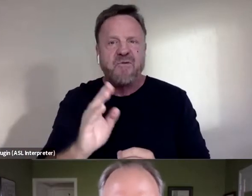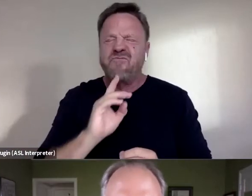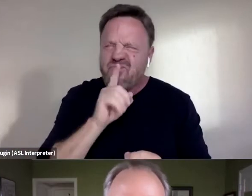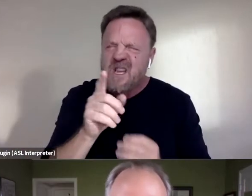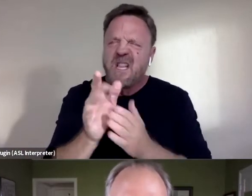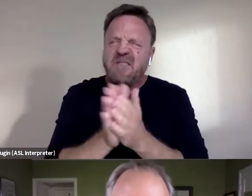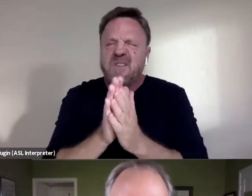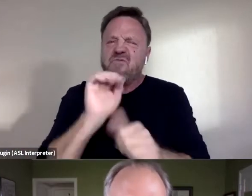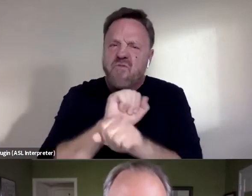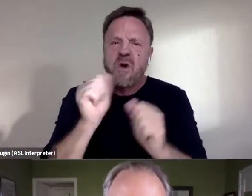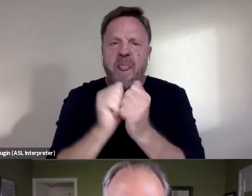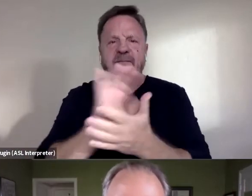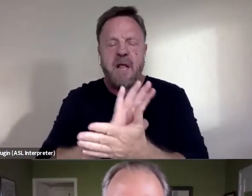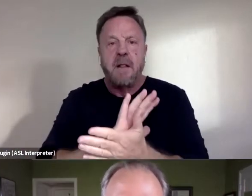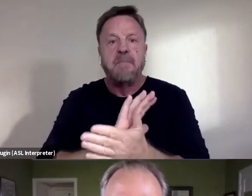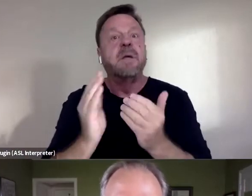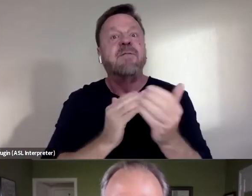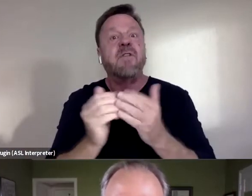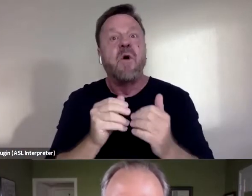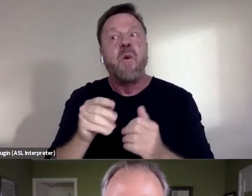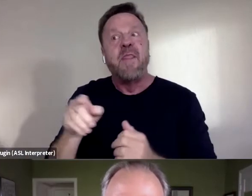even though technically they will first.